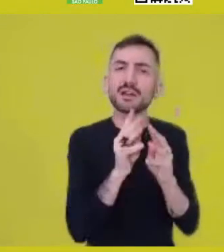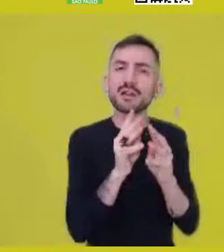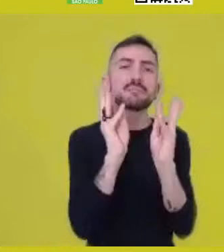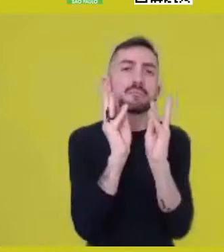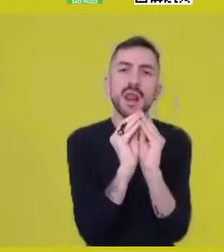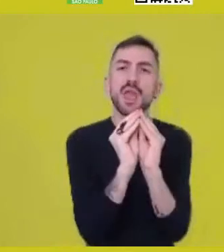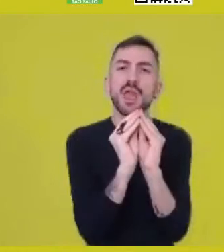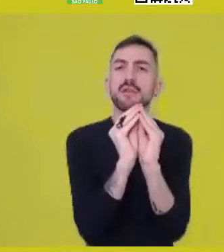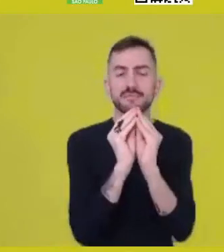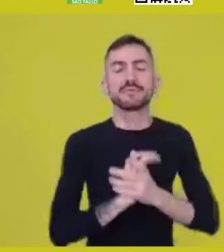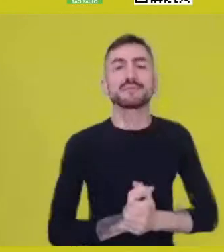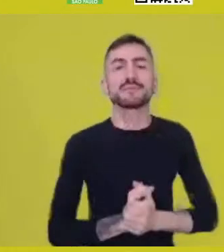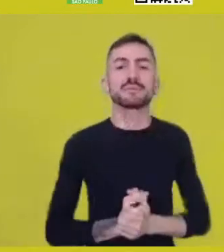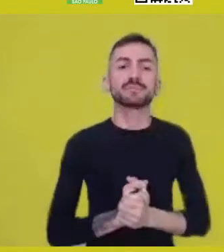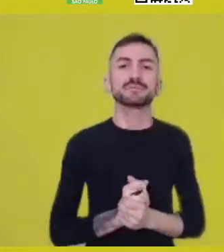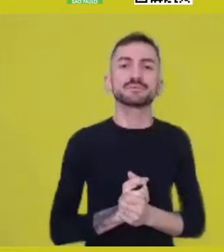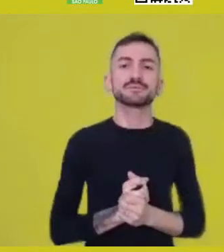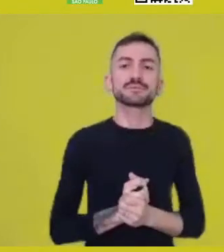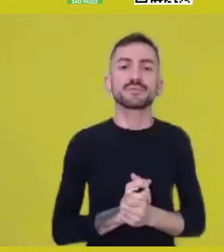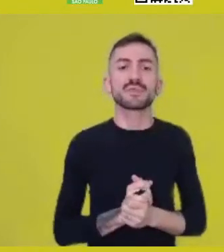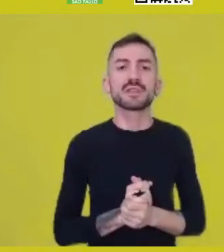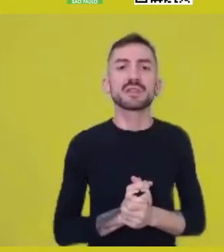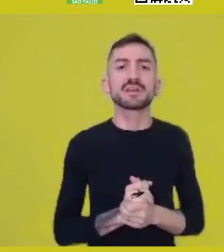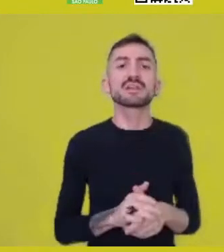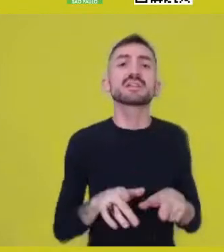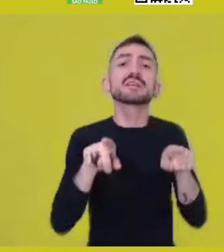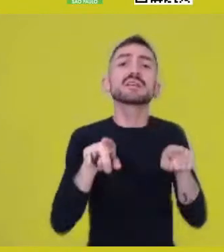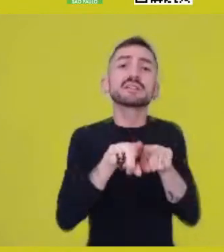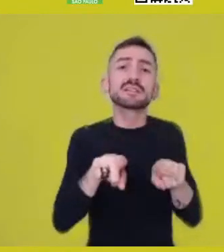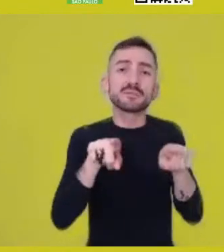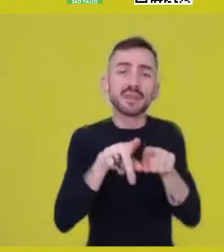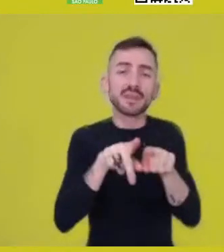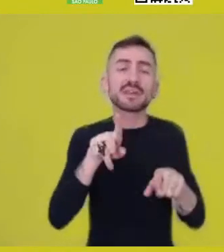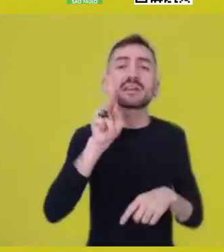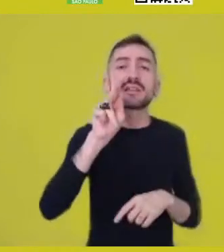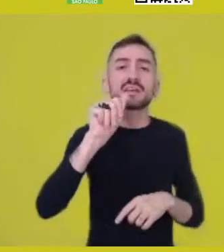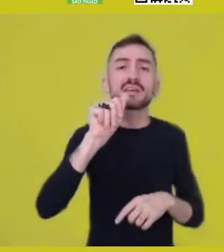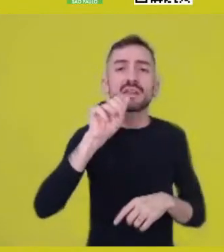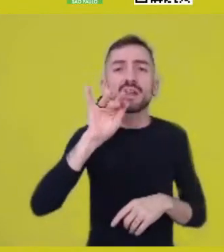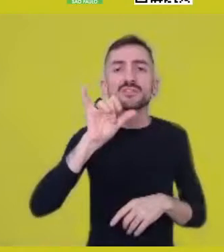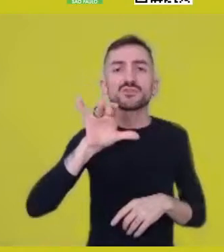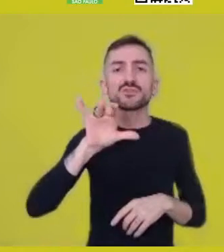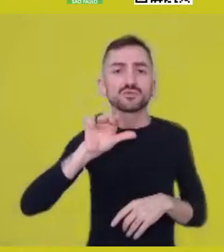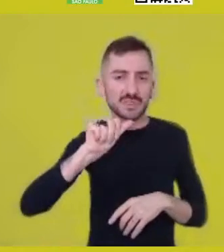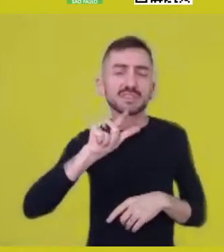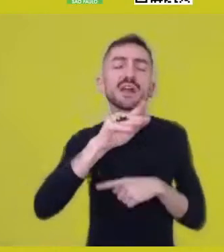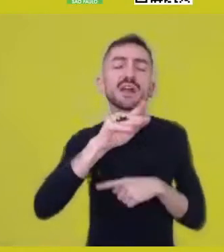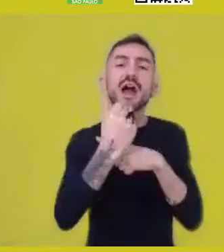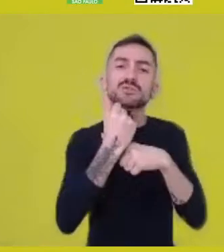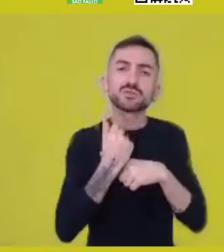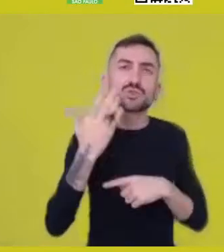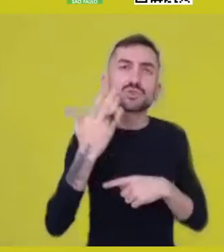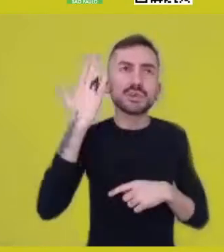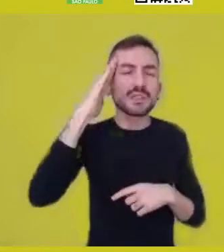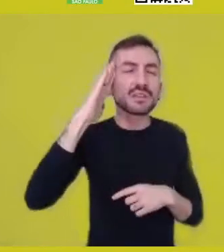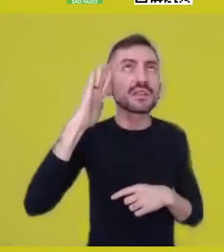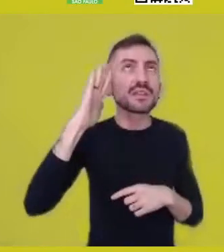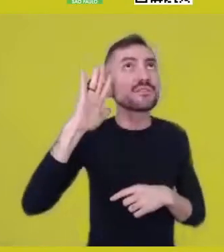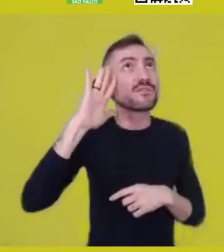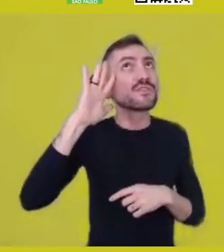and Katiúscia made us travel, paving the way very solidly for us